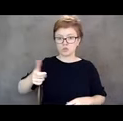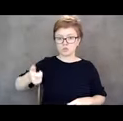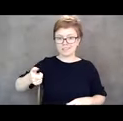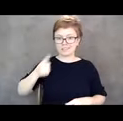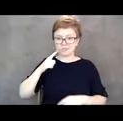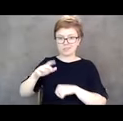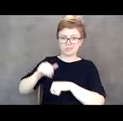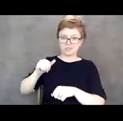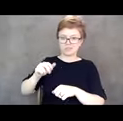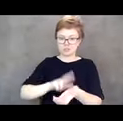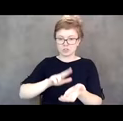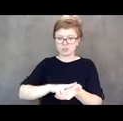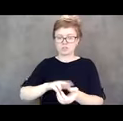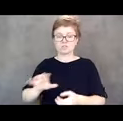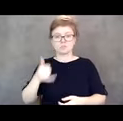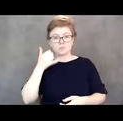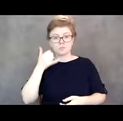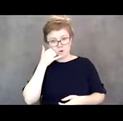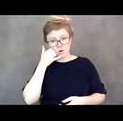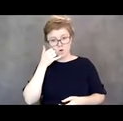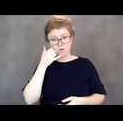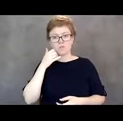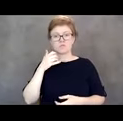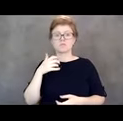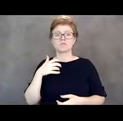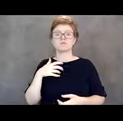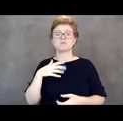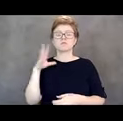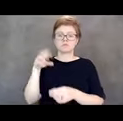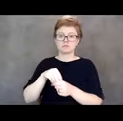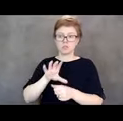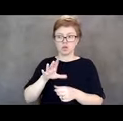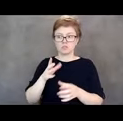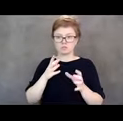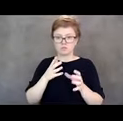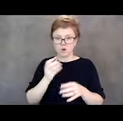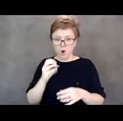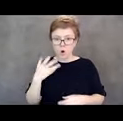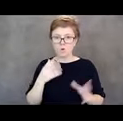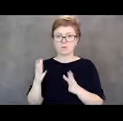being able to pick up the phone to participate in her own care planning, go to the bathroom, eat.